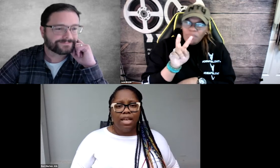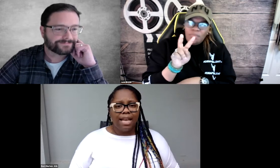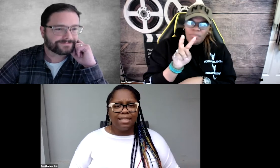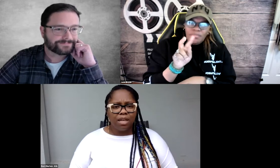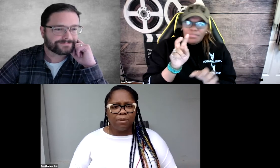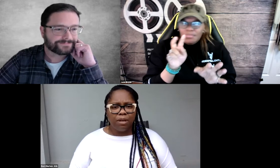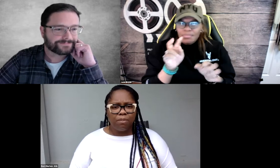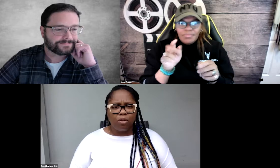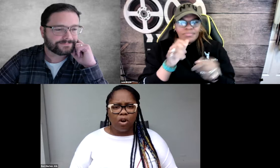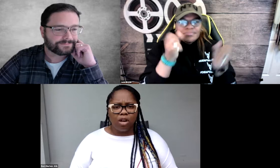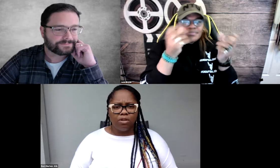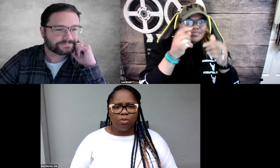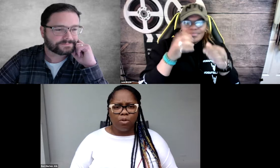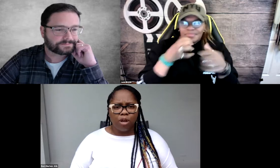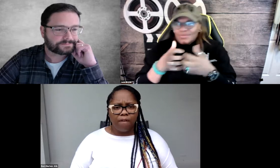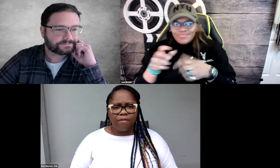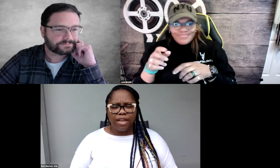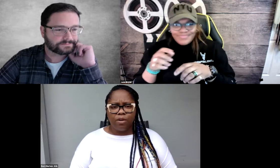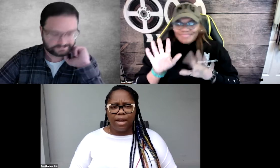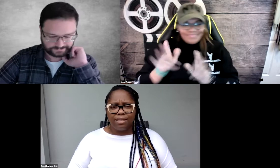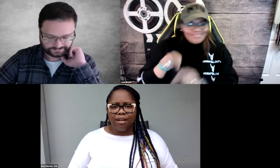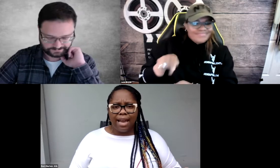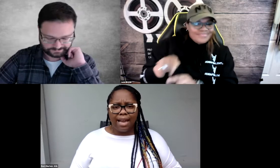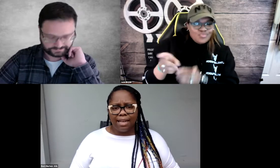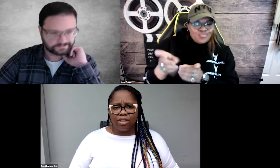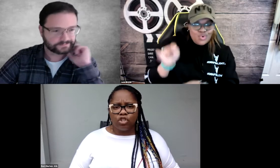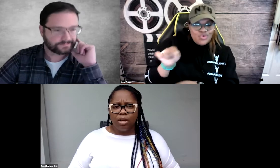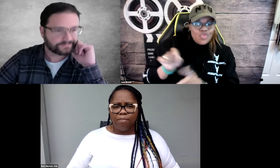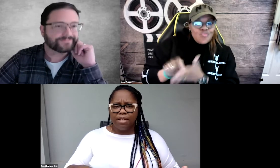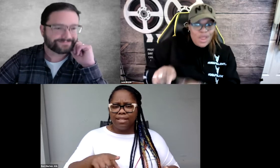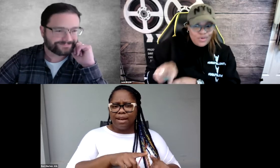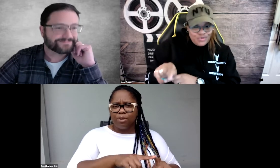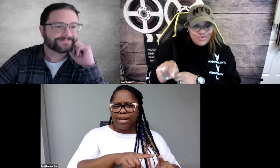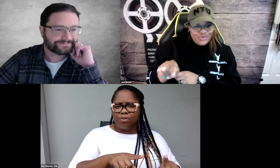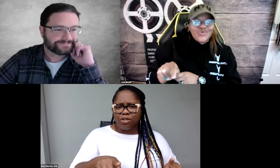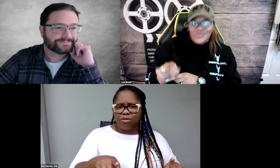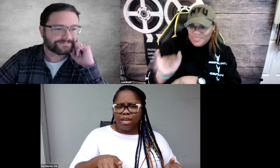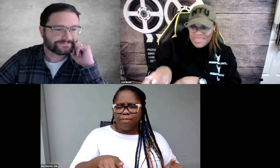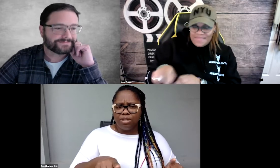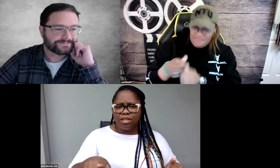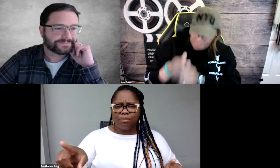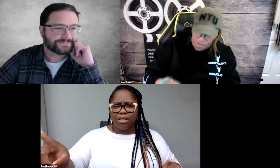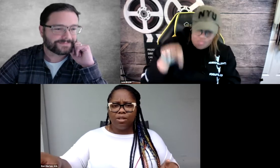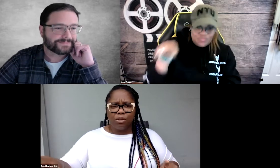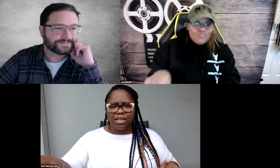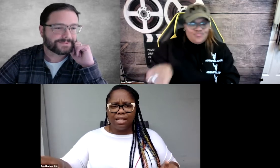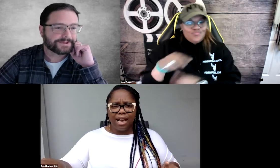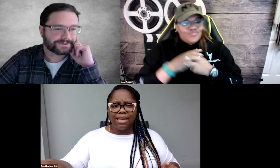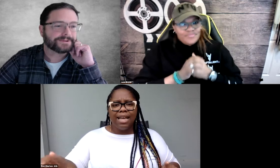And sometimes people are a little thrown off if they know ASL and English because it's like, well, that's what the caption says, but this is what they signed.